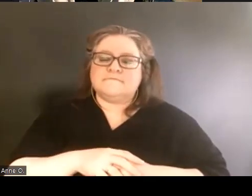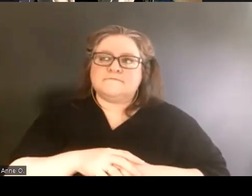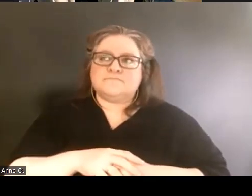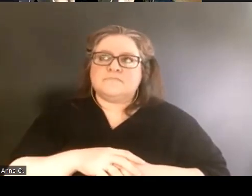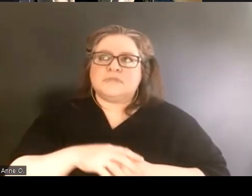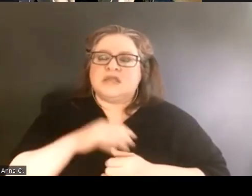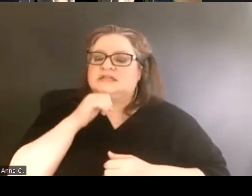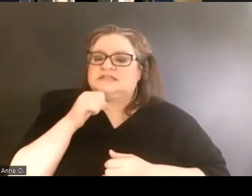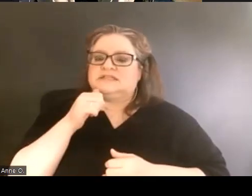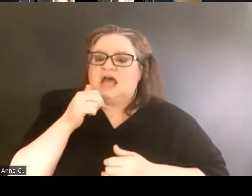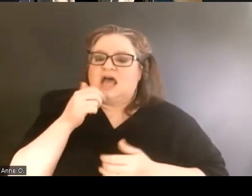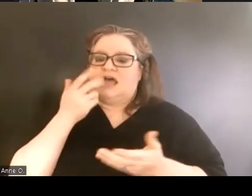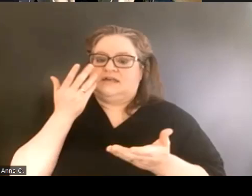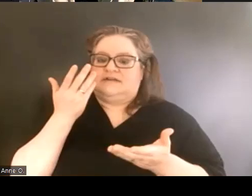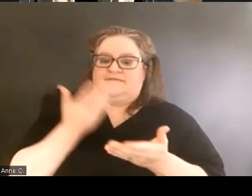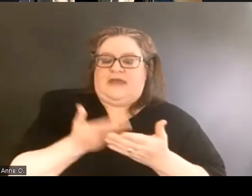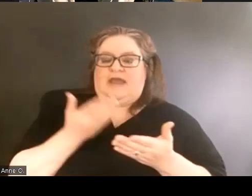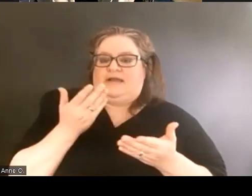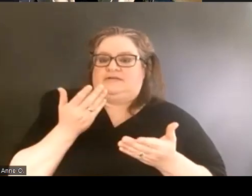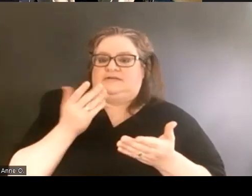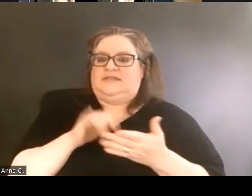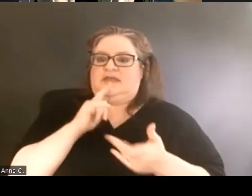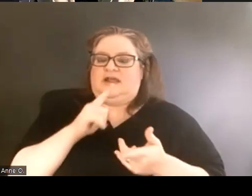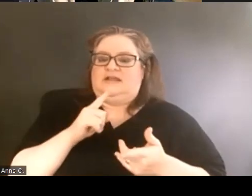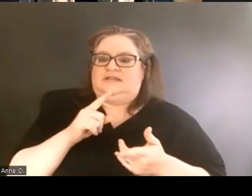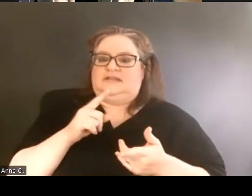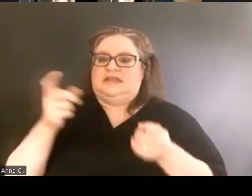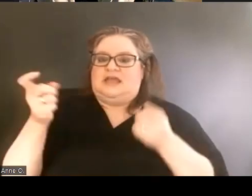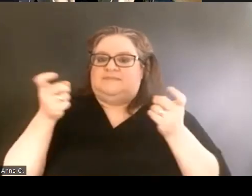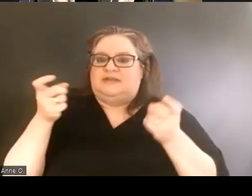that the administration at at Cal